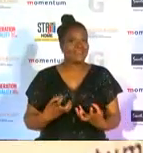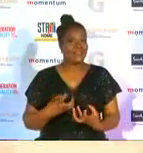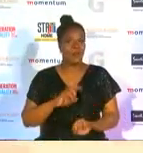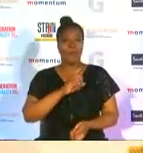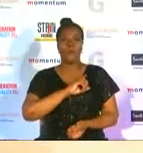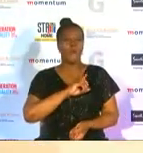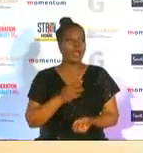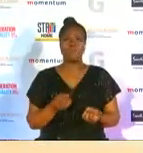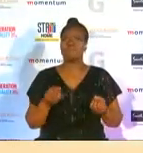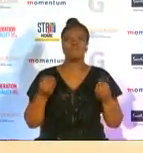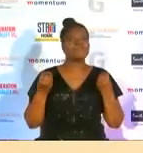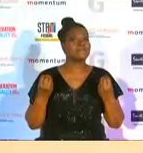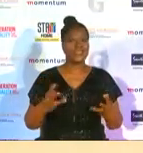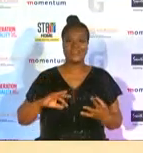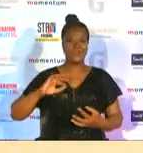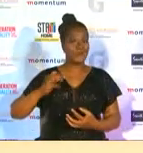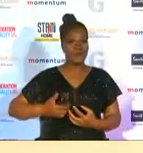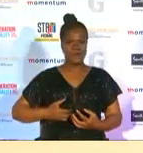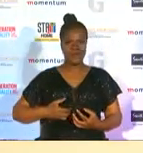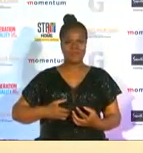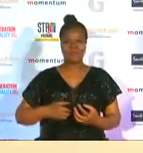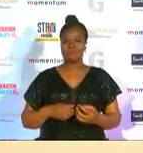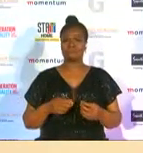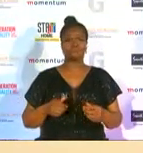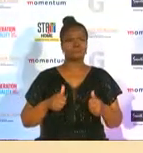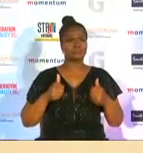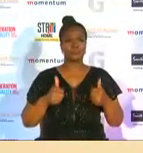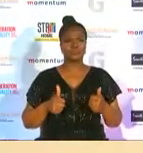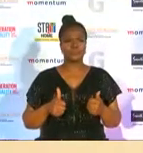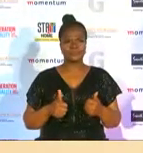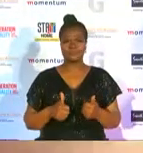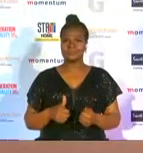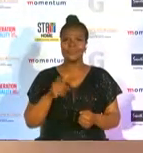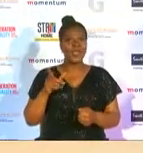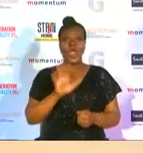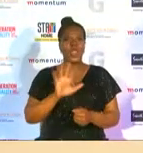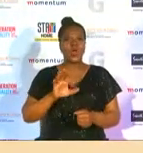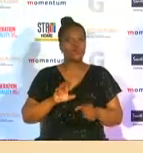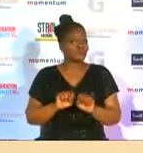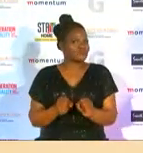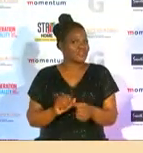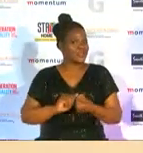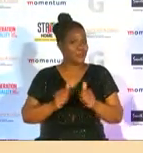of women of amazing caliber more so not just doing sports but actually making a difference